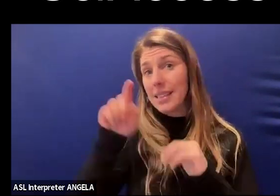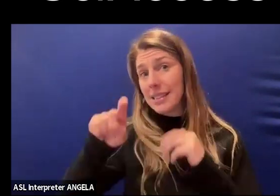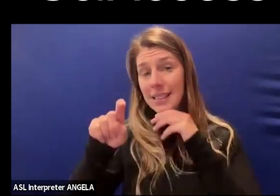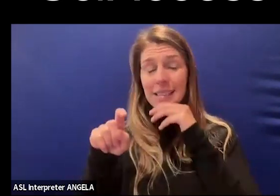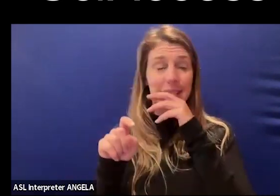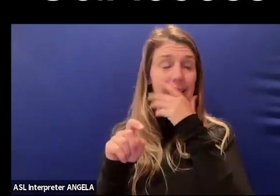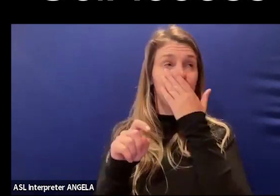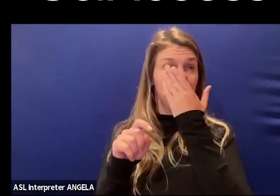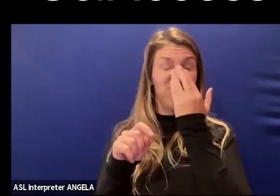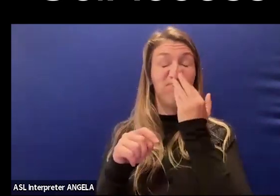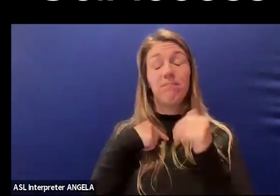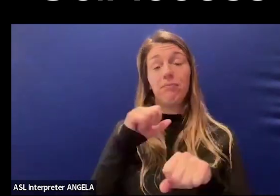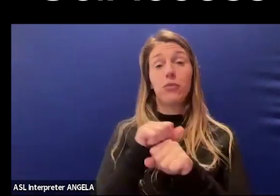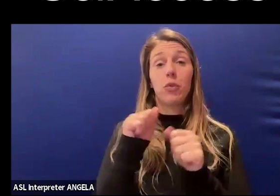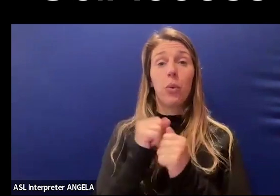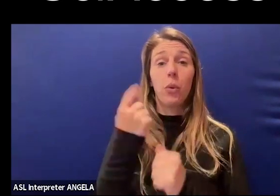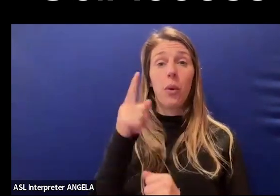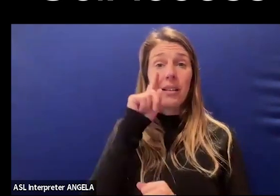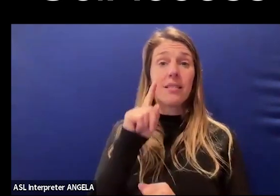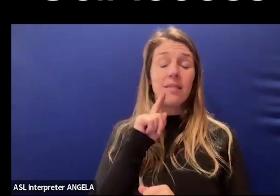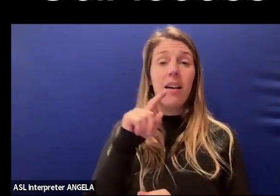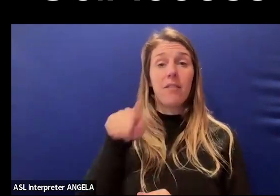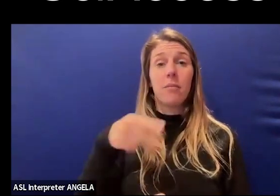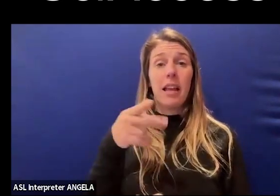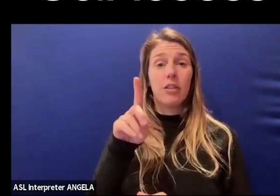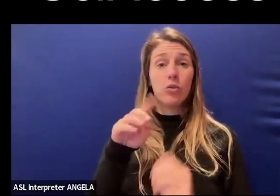I work with a deaf doctoral student, one of my doctoral students.